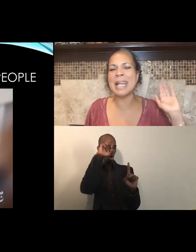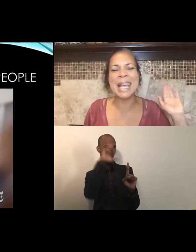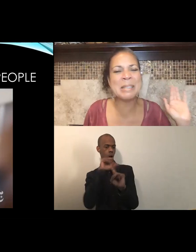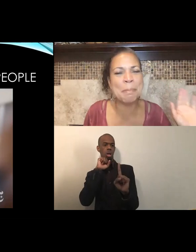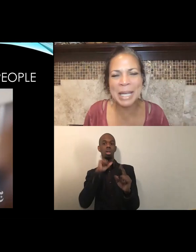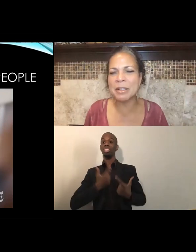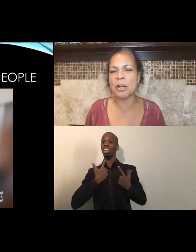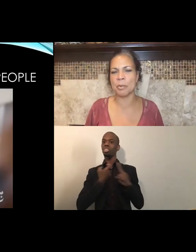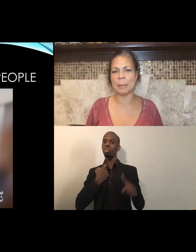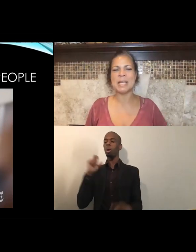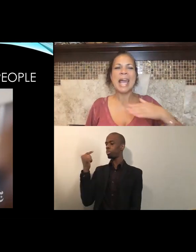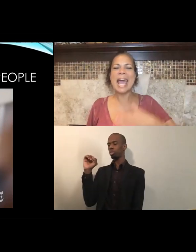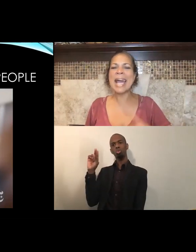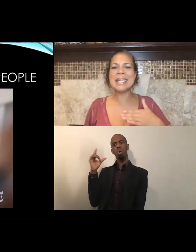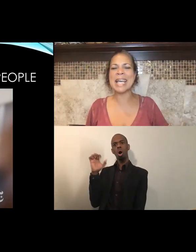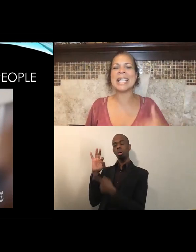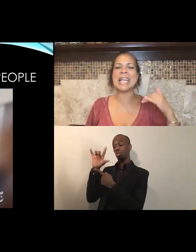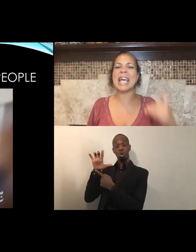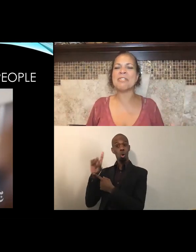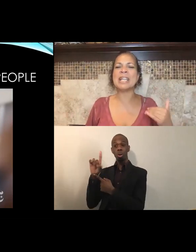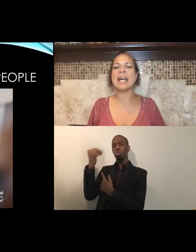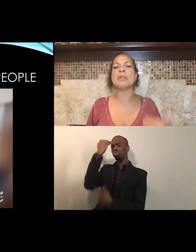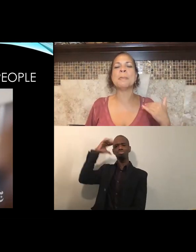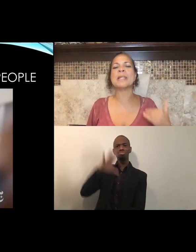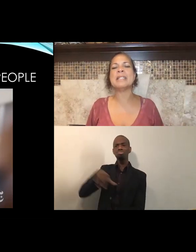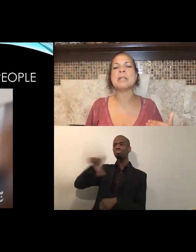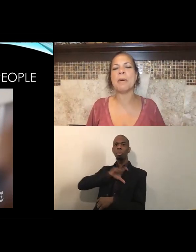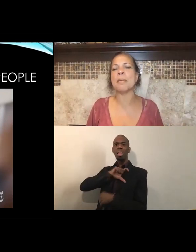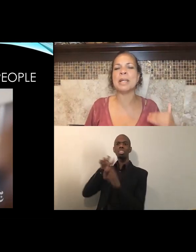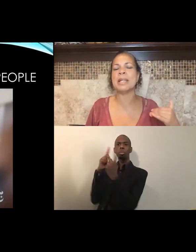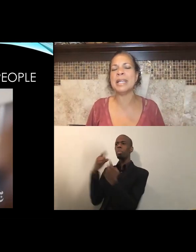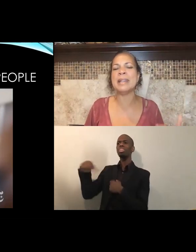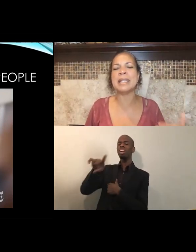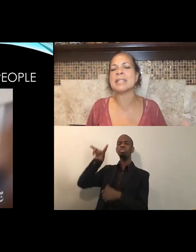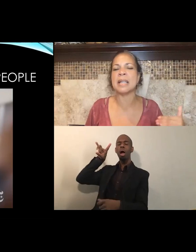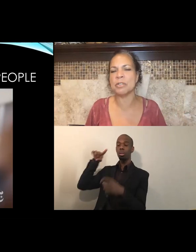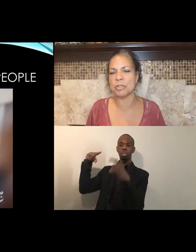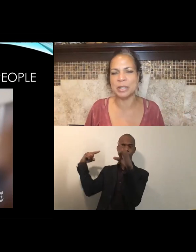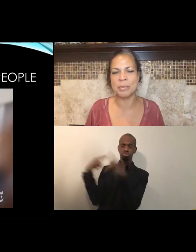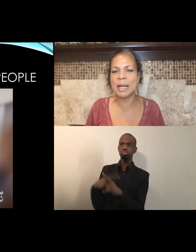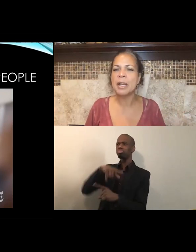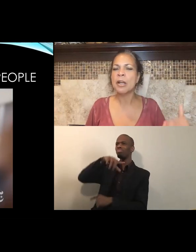has been corrupt as has every other police department, in this country, right.